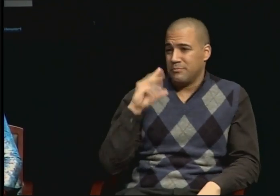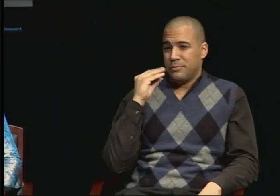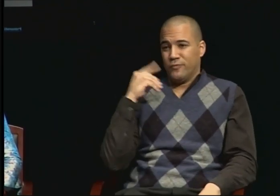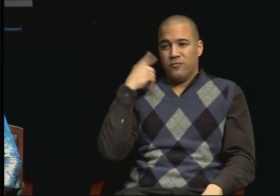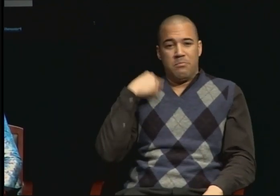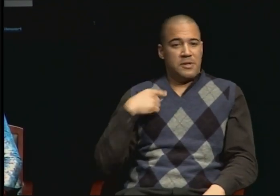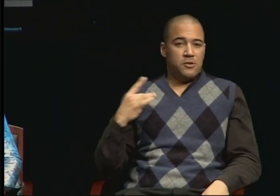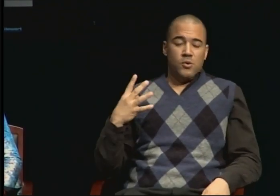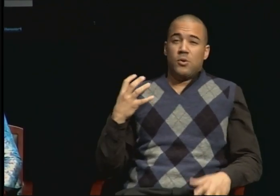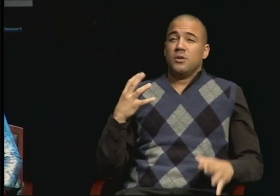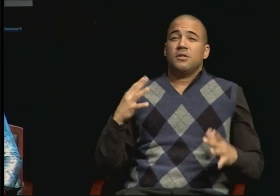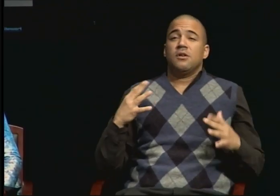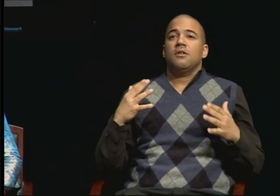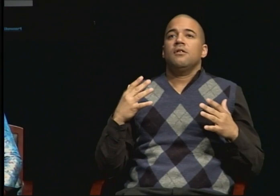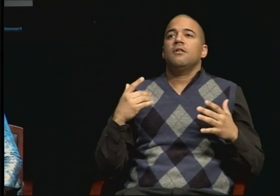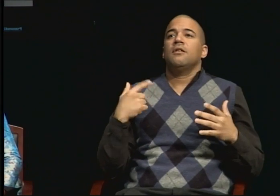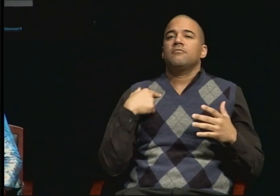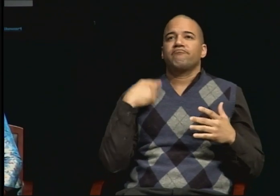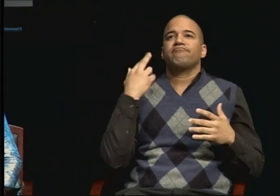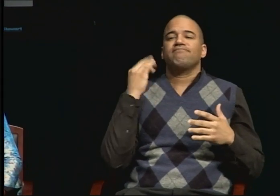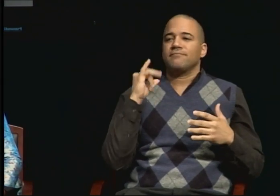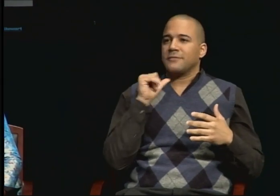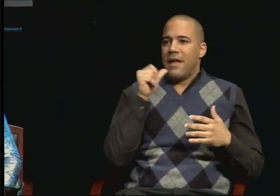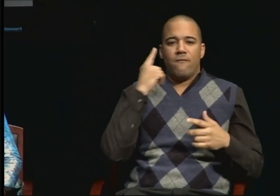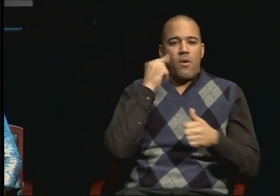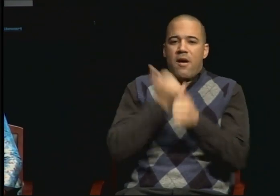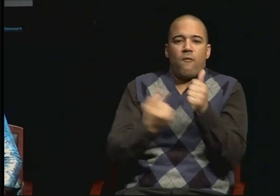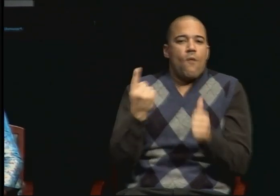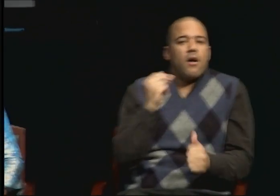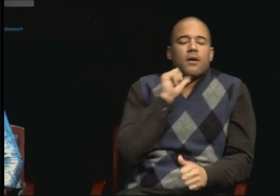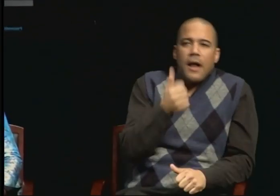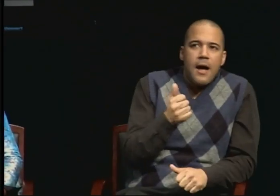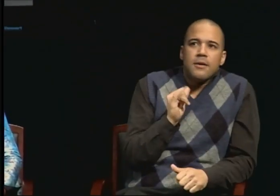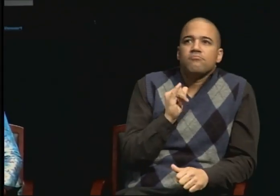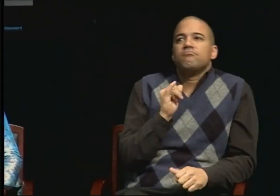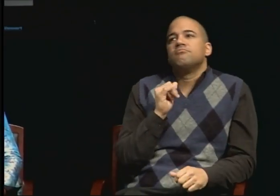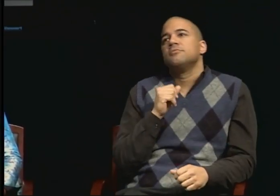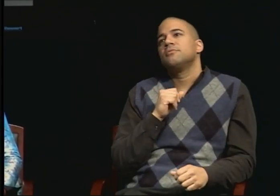And I know that for everyone that might not be the case. But I'm so grateful to my community.